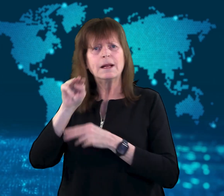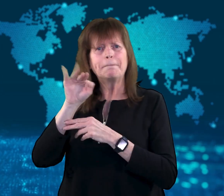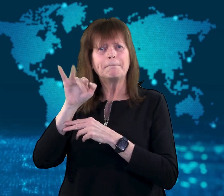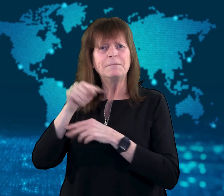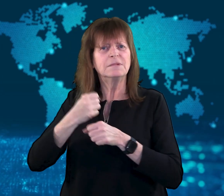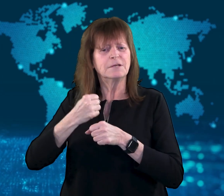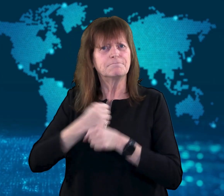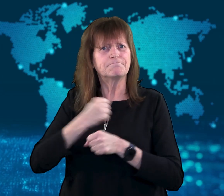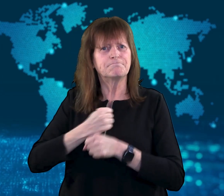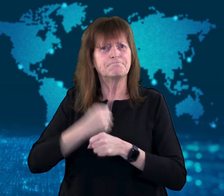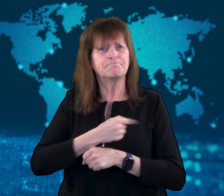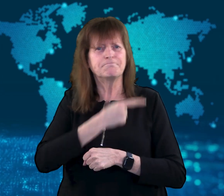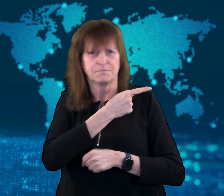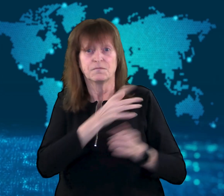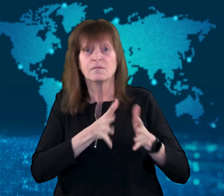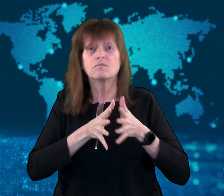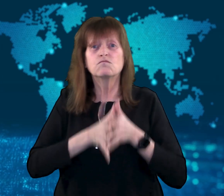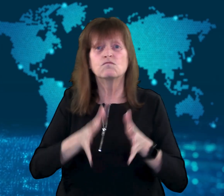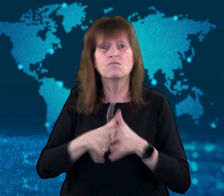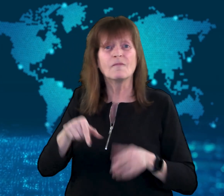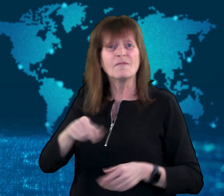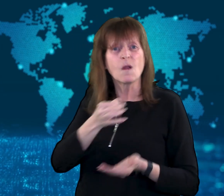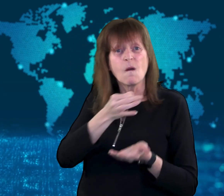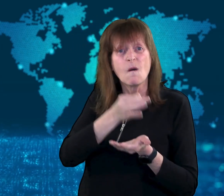yet been released.